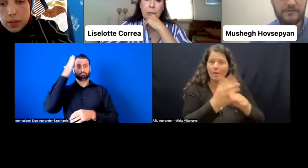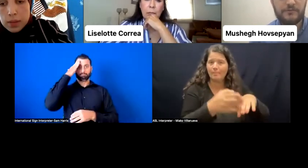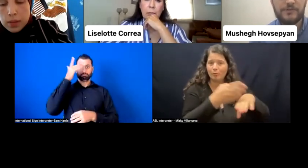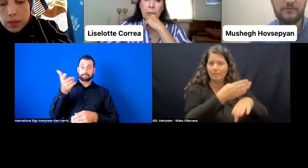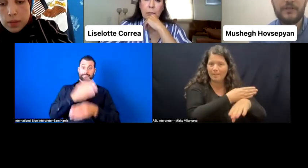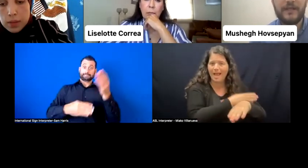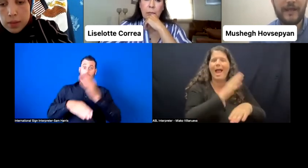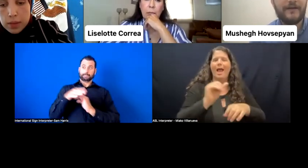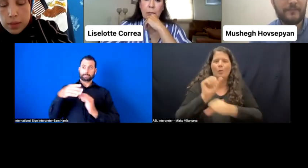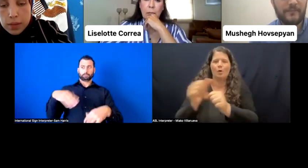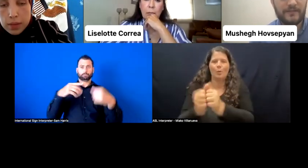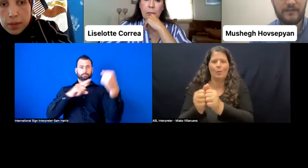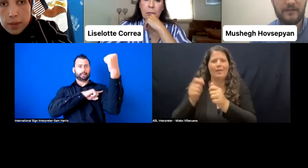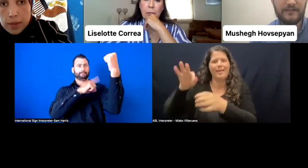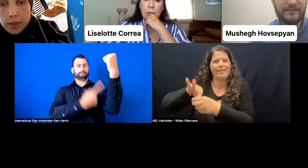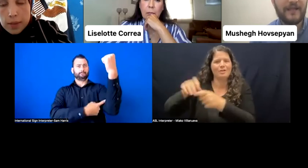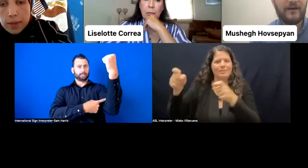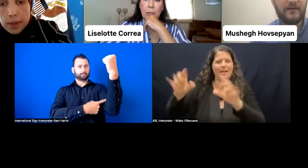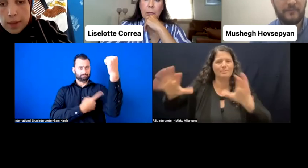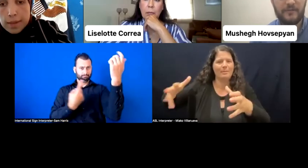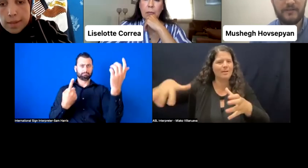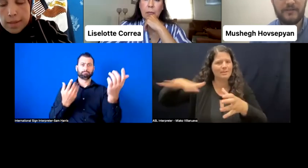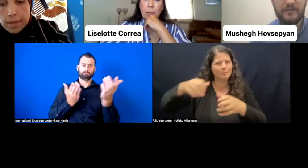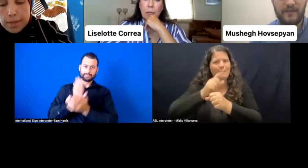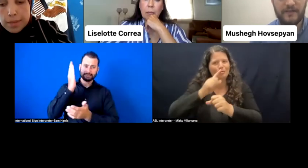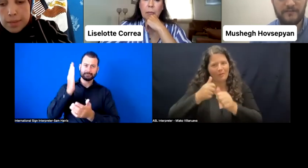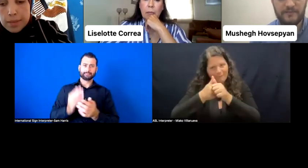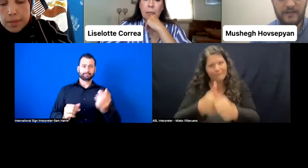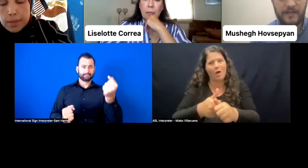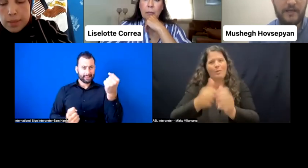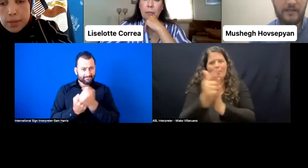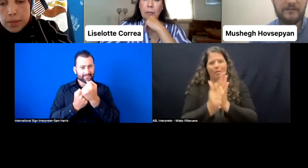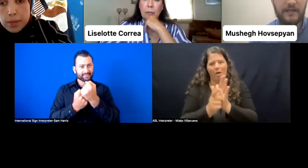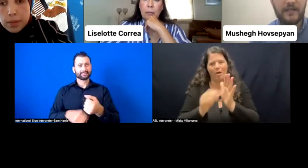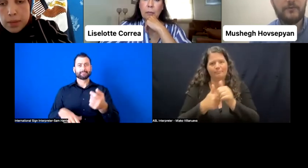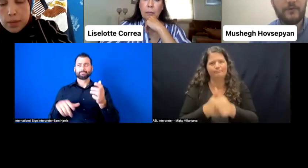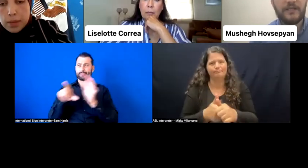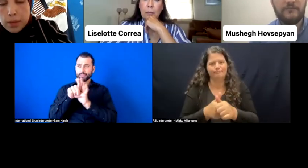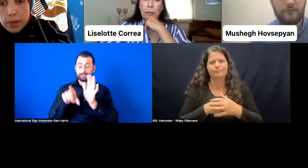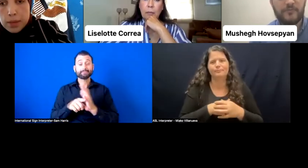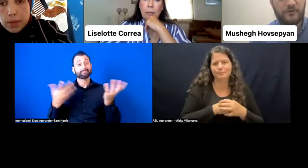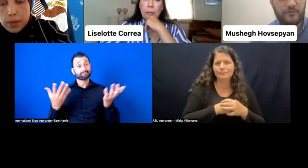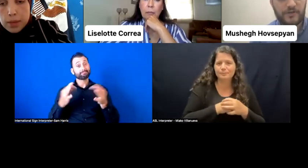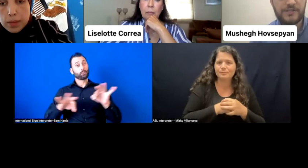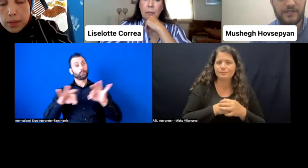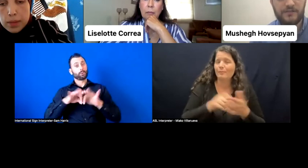to ensure that they are implemented-- that are implemented effectively. And here we need formal cooperation